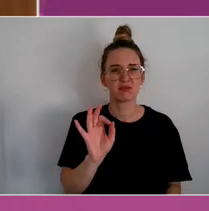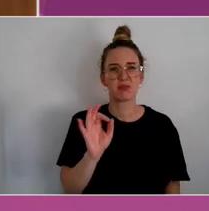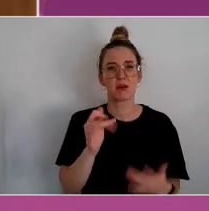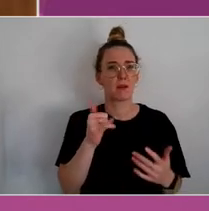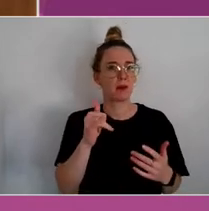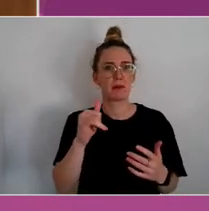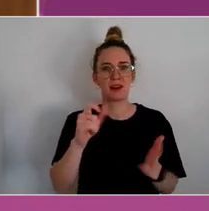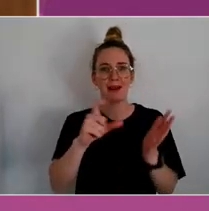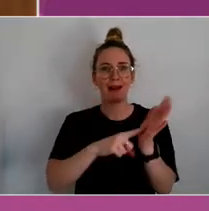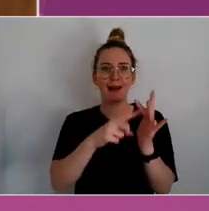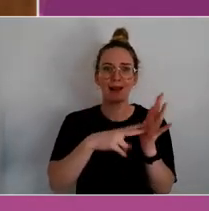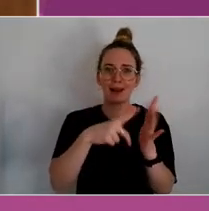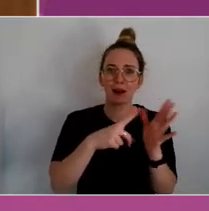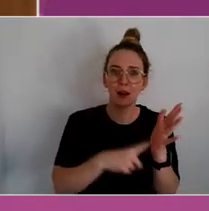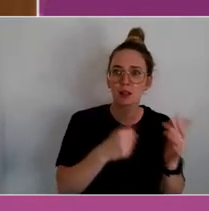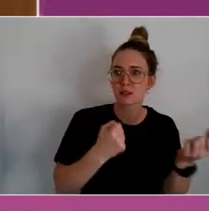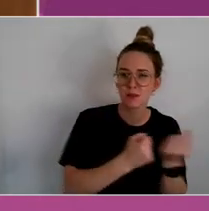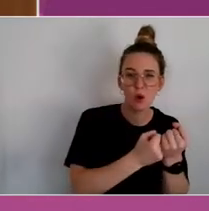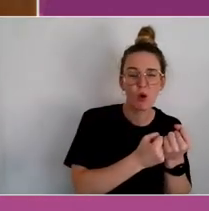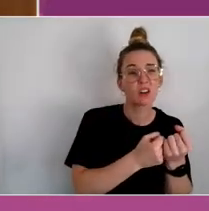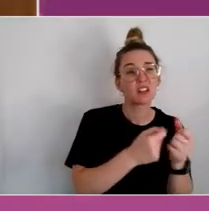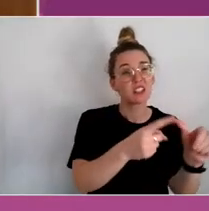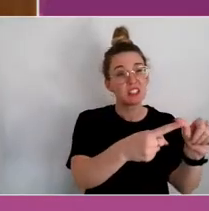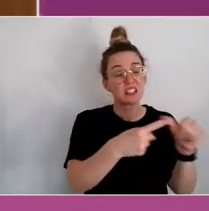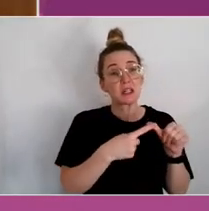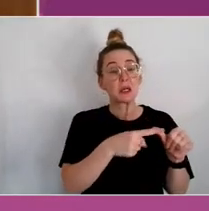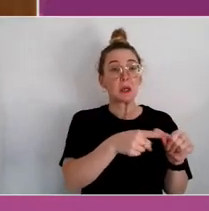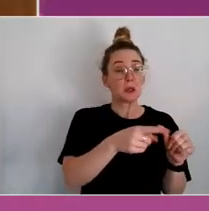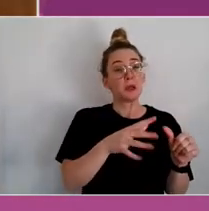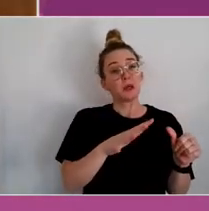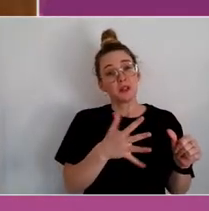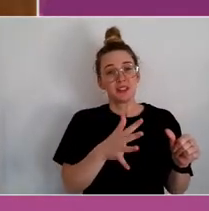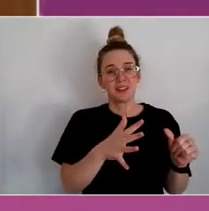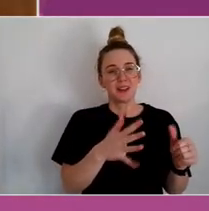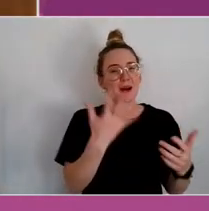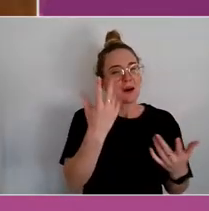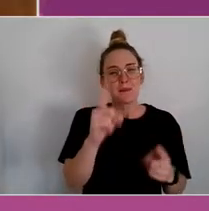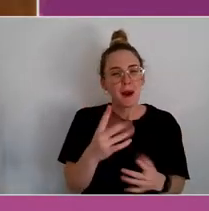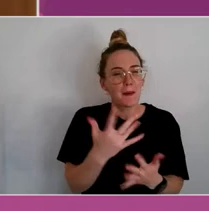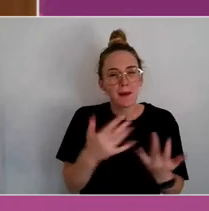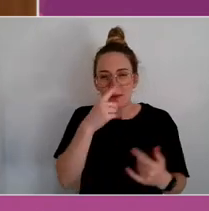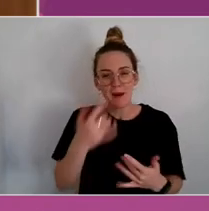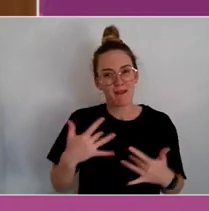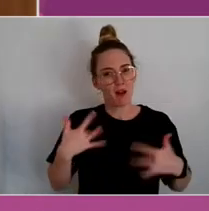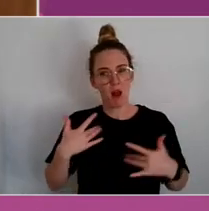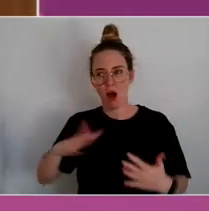Or maybe they have, but you know, people live with lifelong trauma, maybe you get 10 sessions